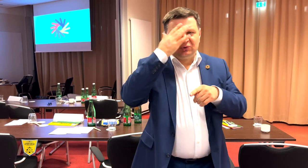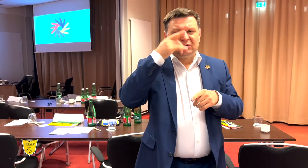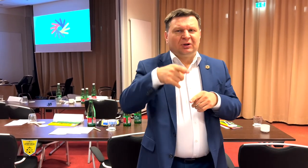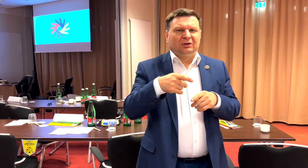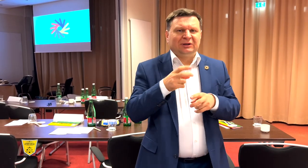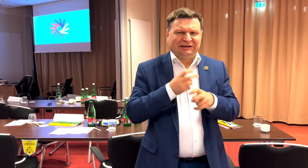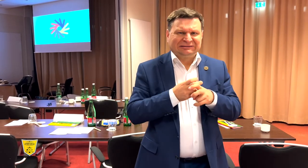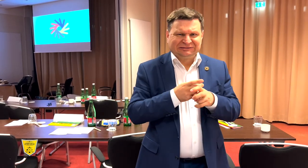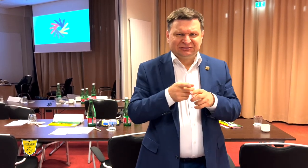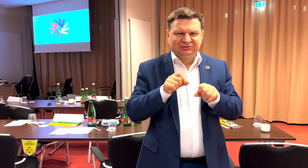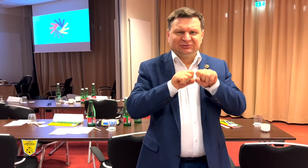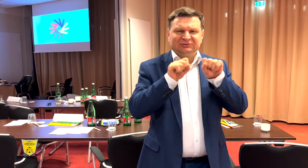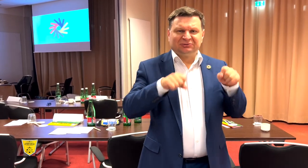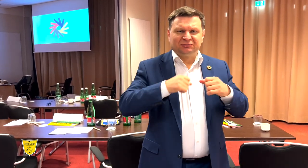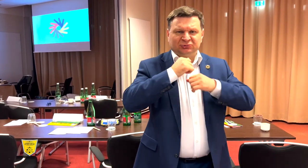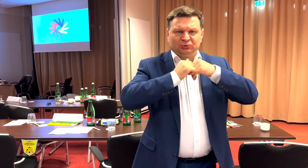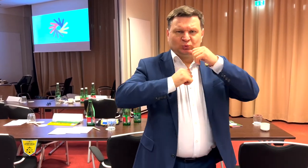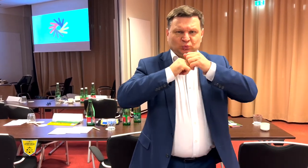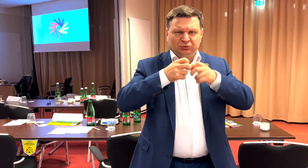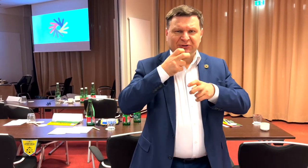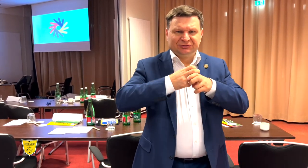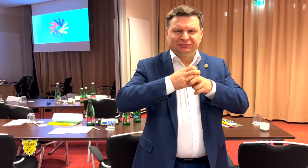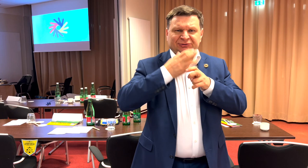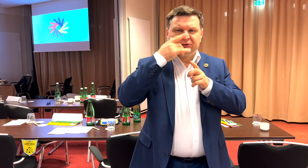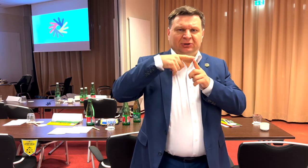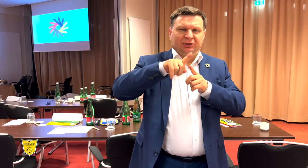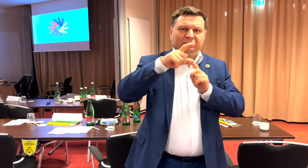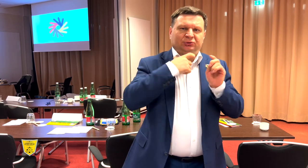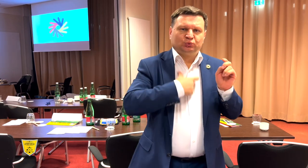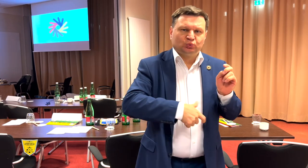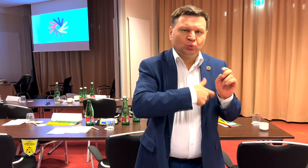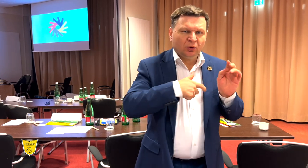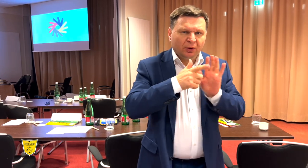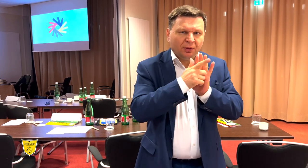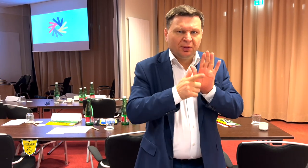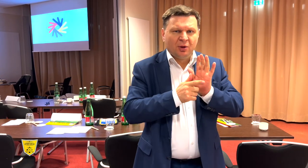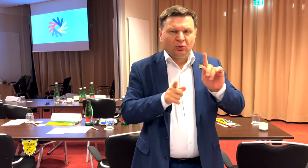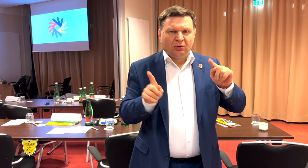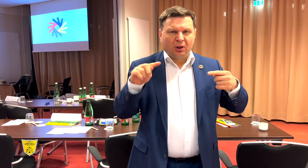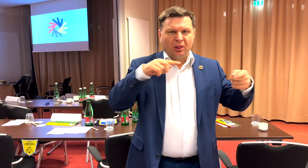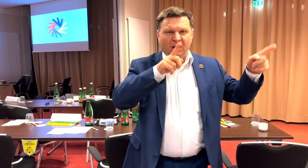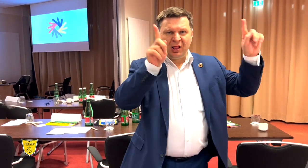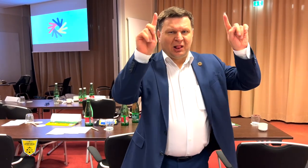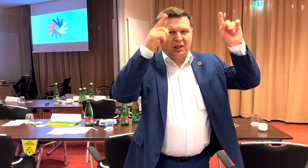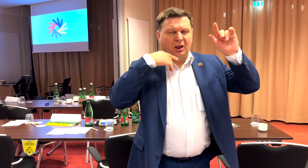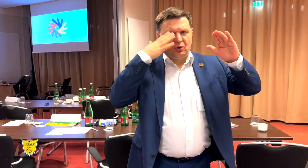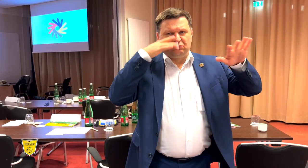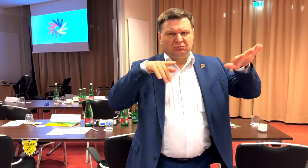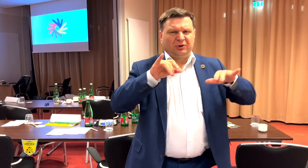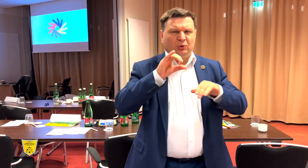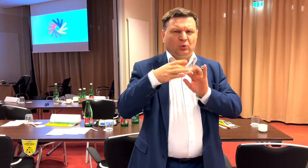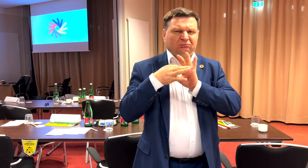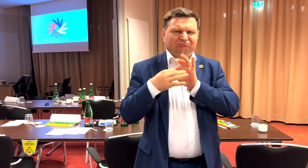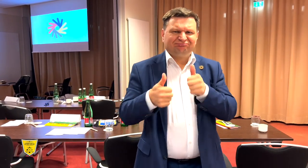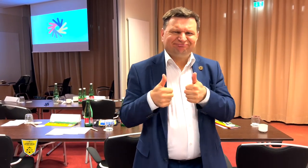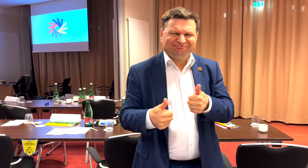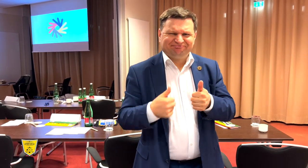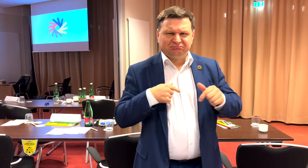to know Switzerland's law and how to navigate through complexity, developing good relations with IOC so I am ready.